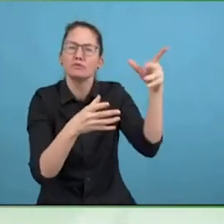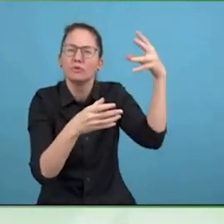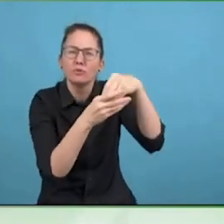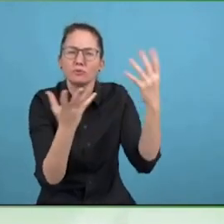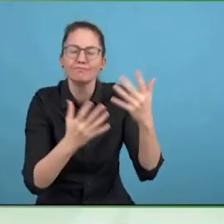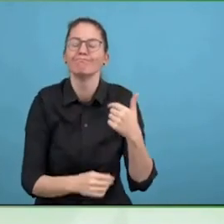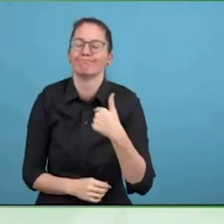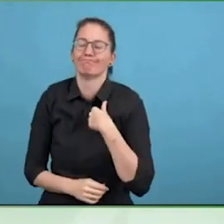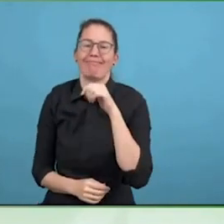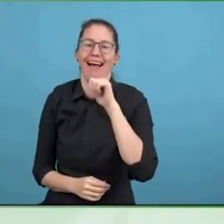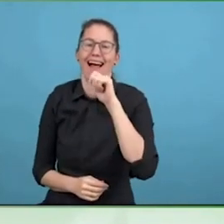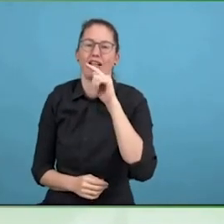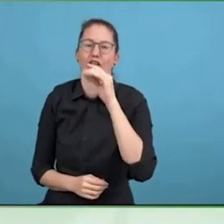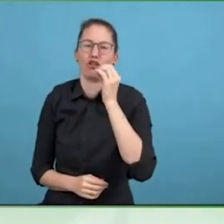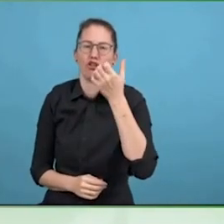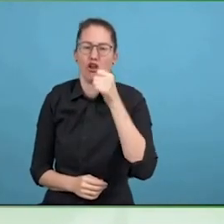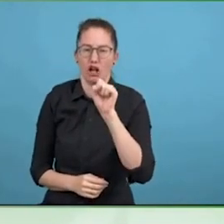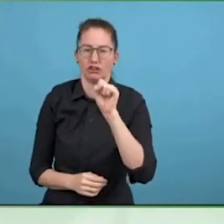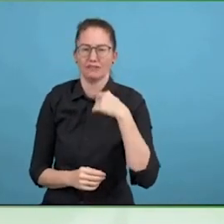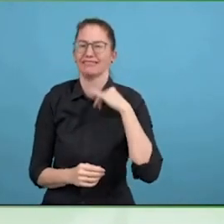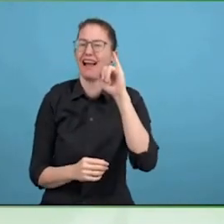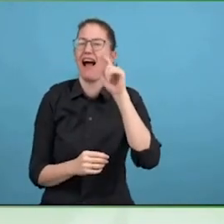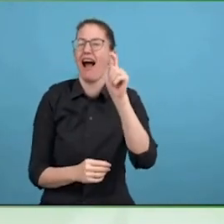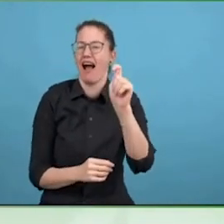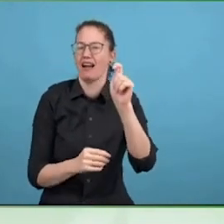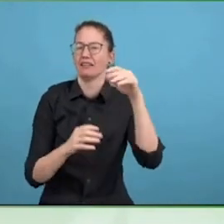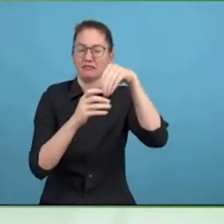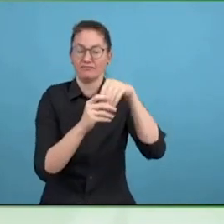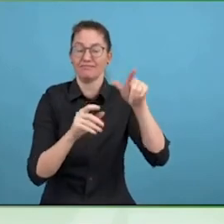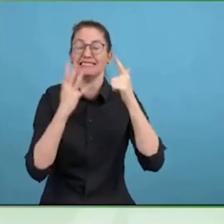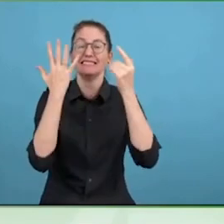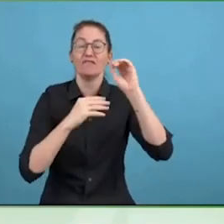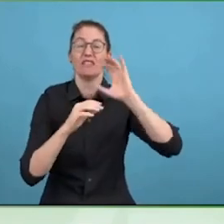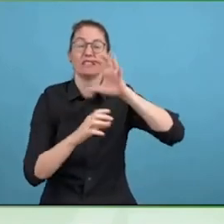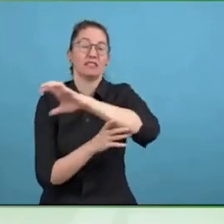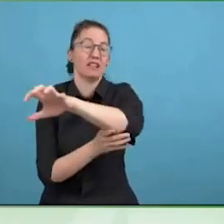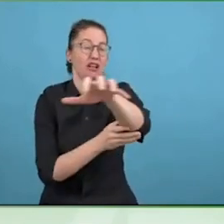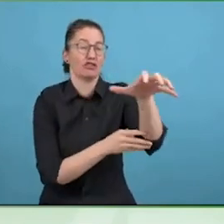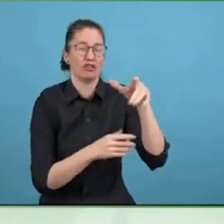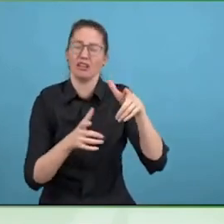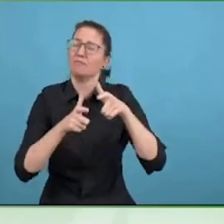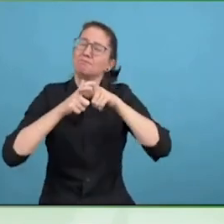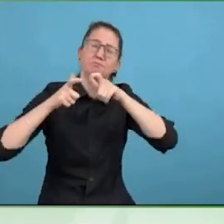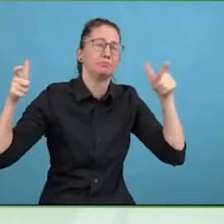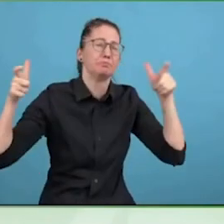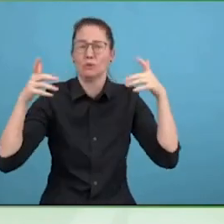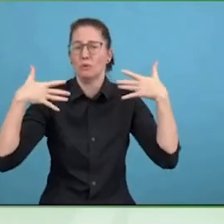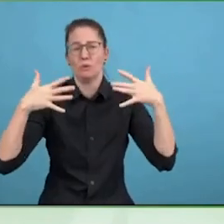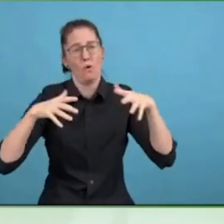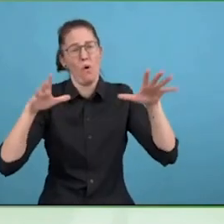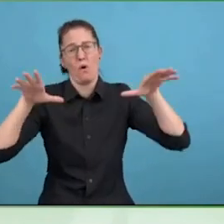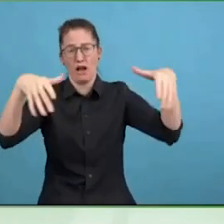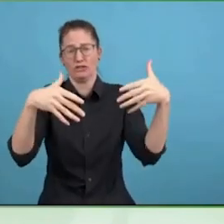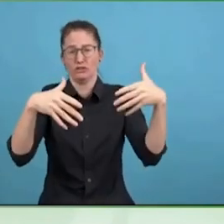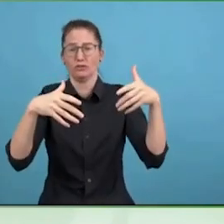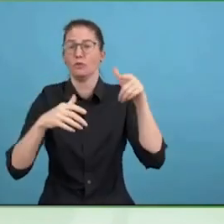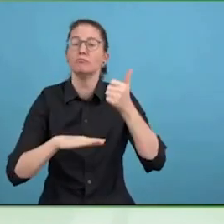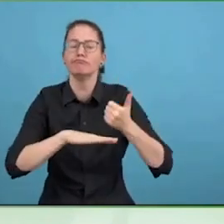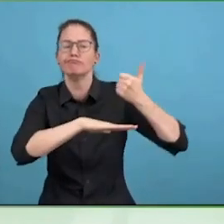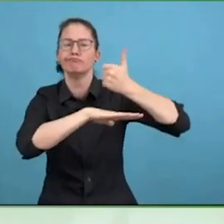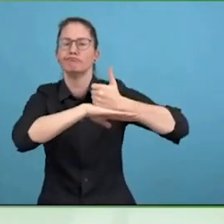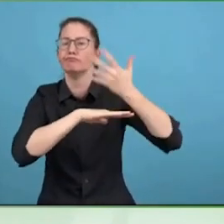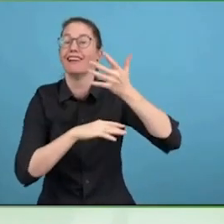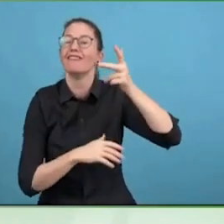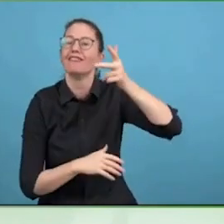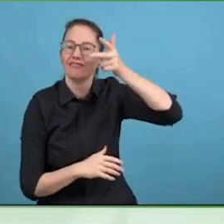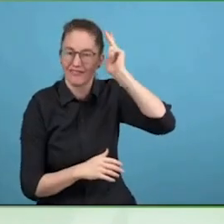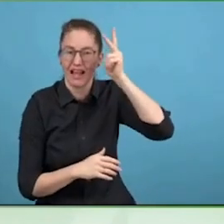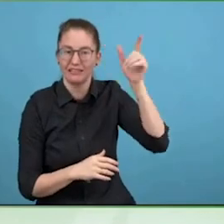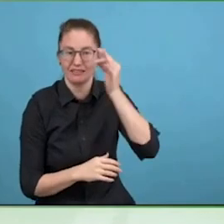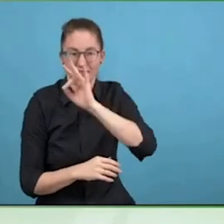So why is a corporate global brand like you concerned about ESG?